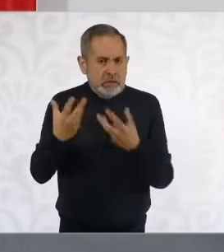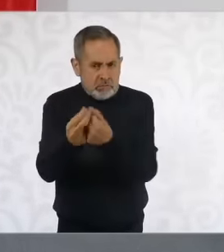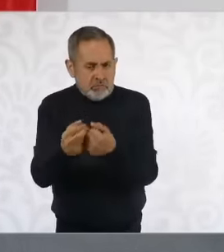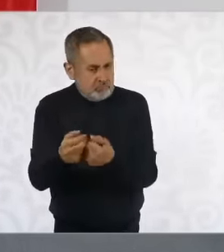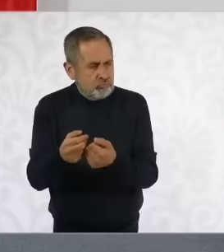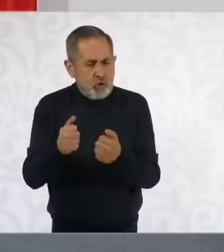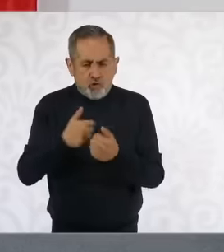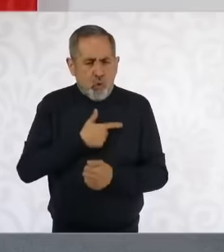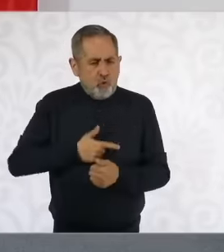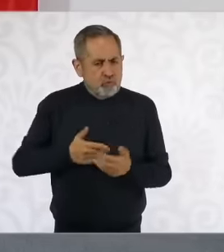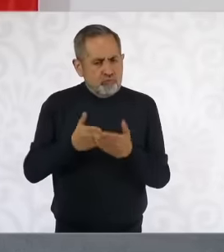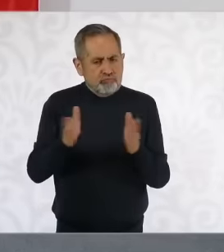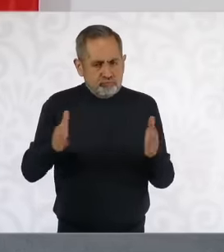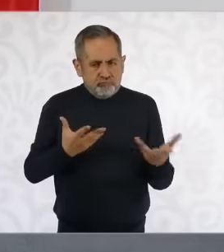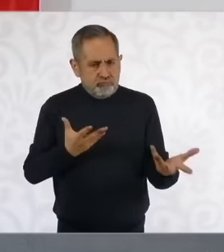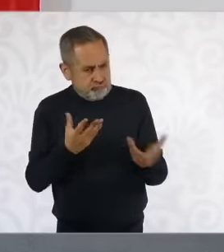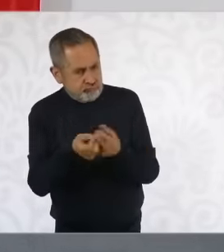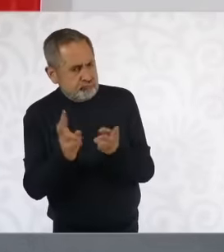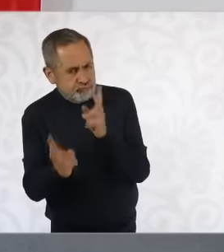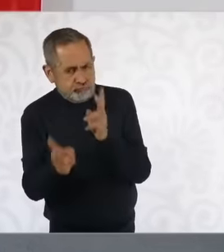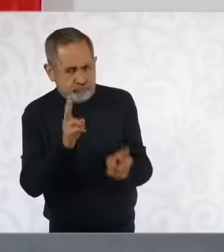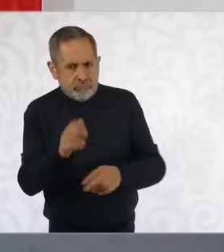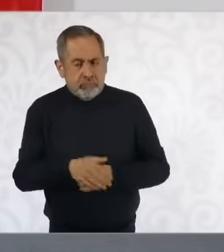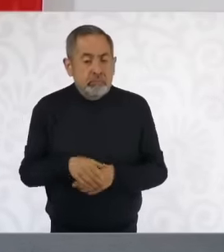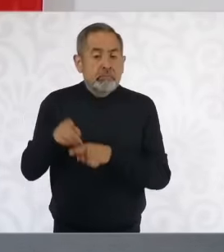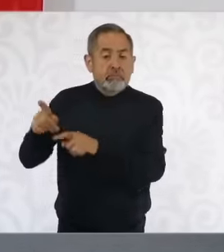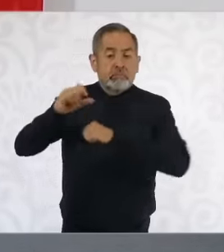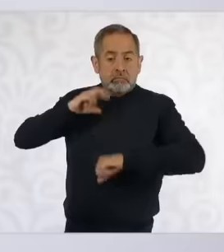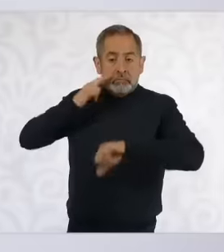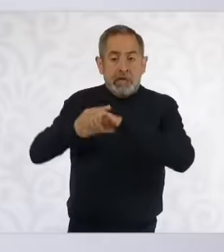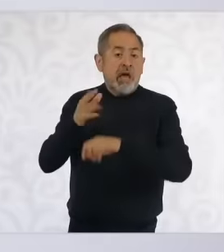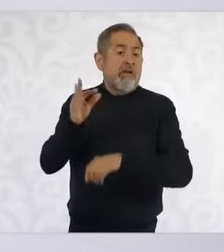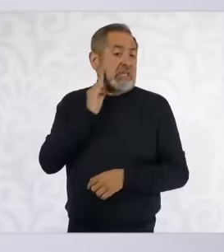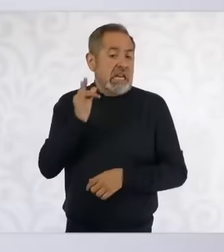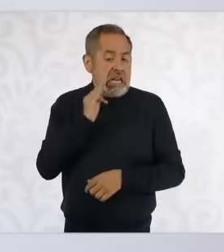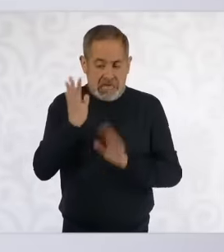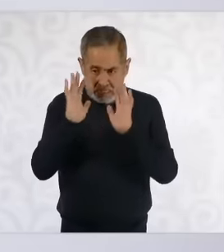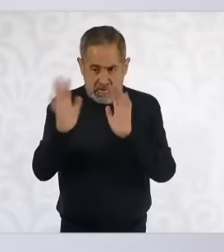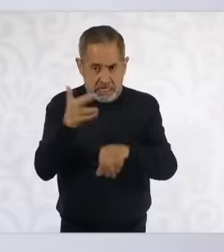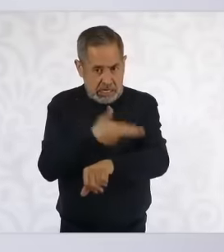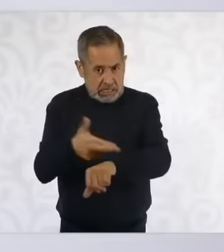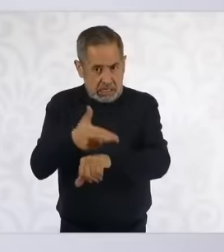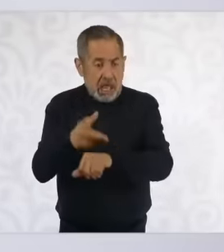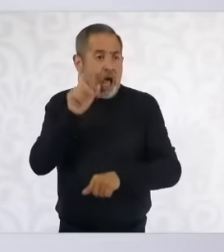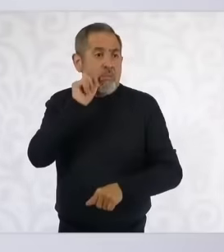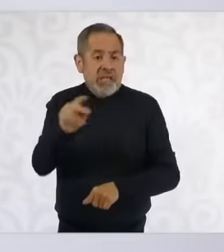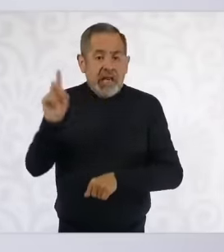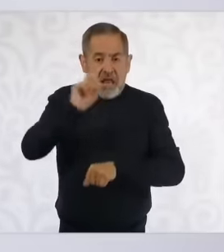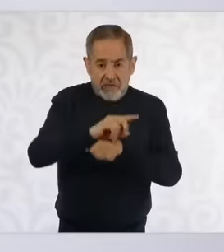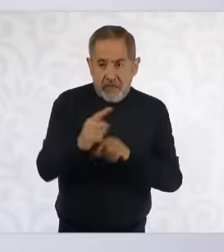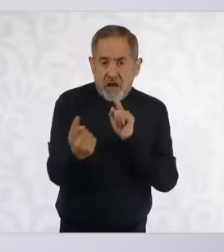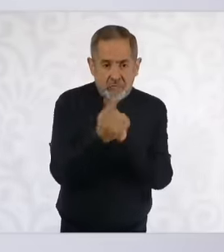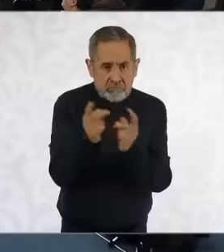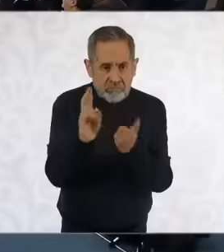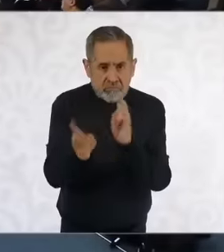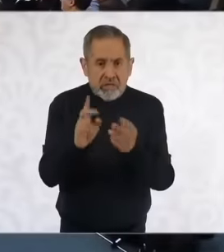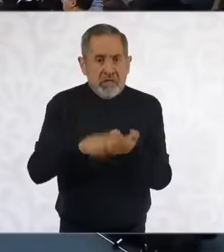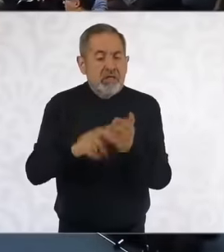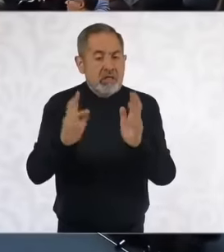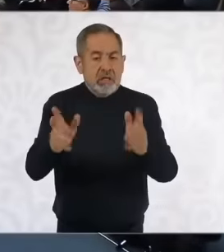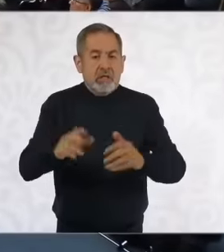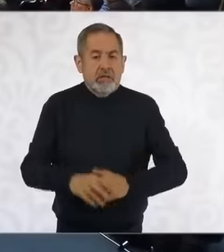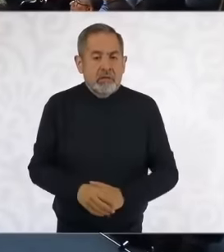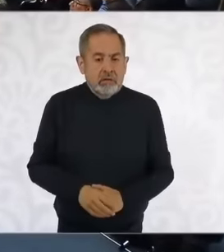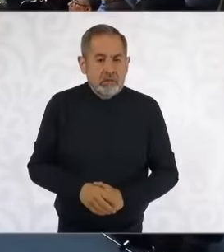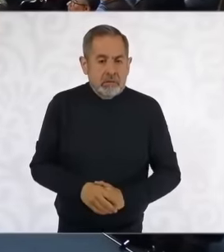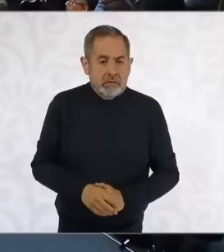doors will always be open. I understand that the prosecutor's office will receive them as well. I think that tomorrow. Thank you,